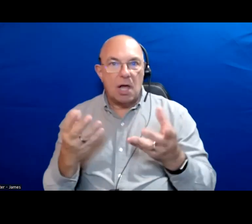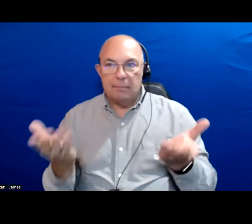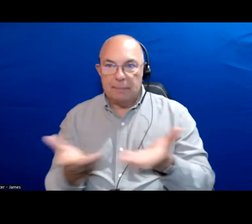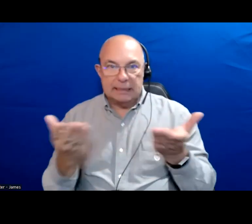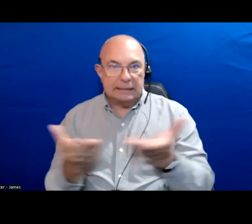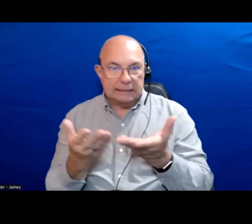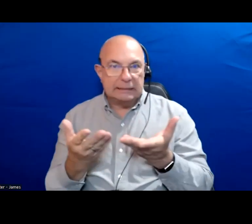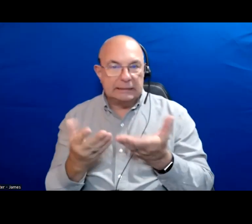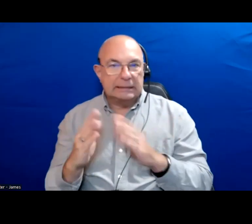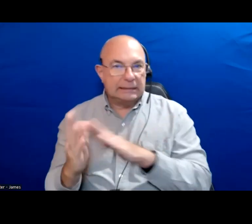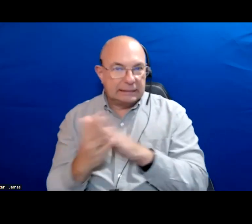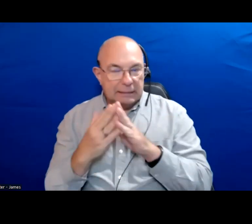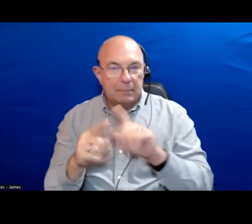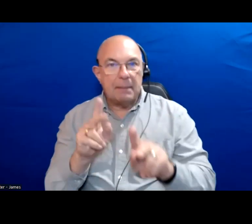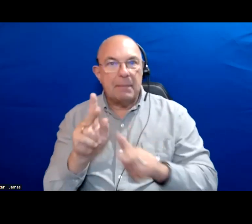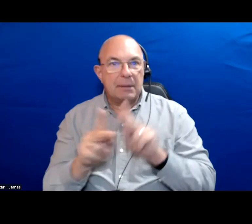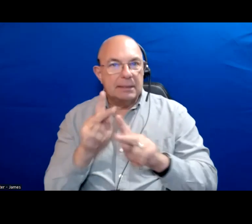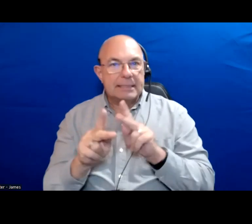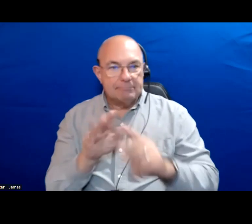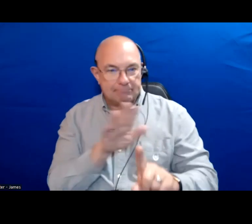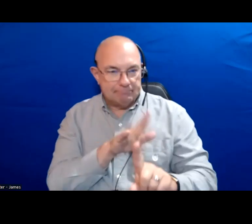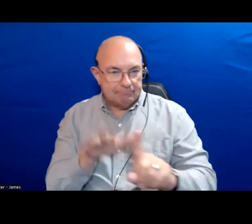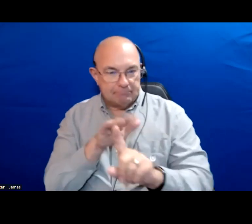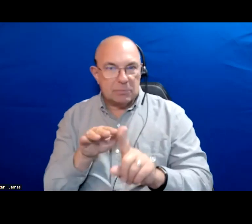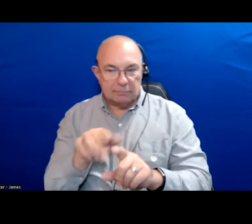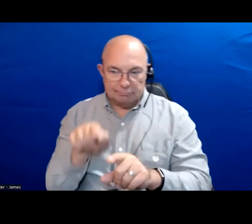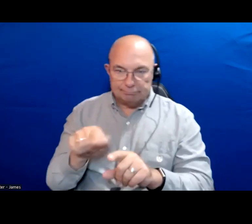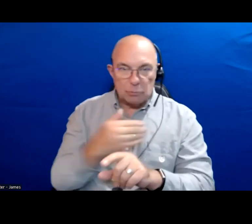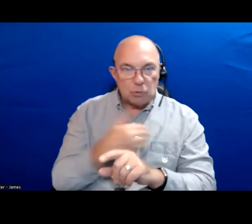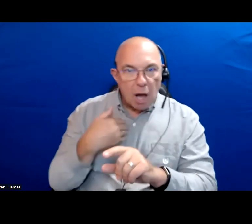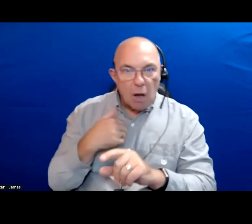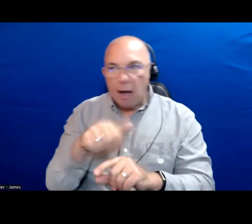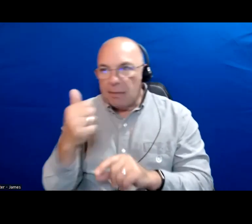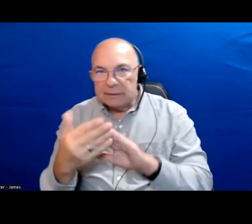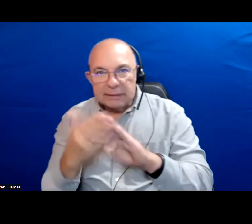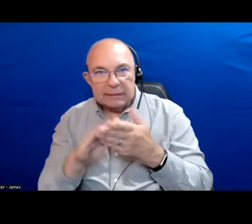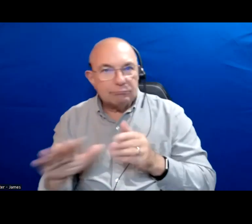but also people taking a look at Toronto and cities at large from across the country.